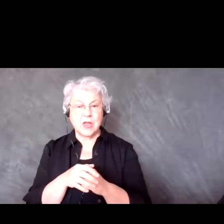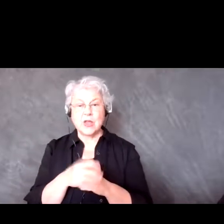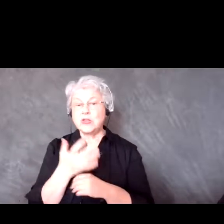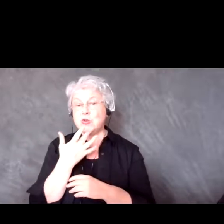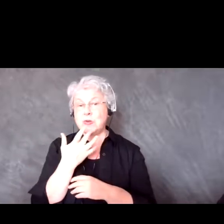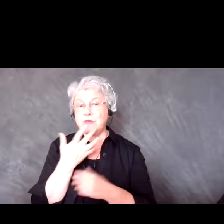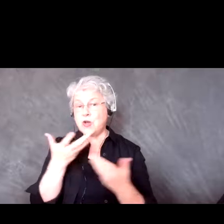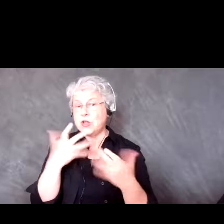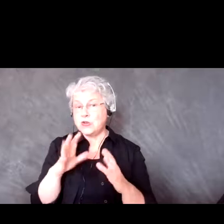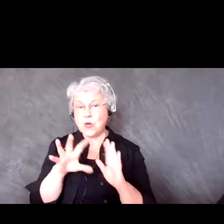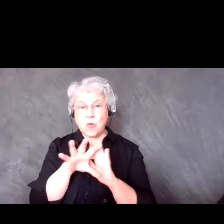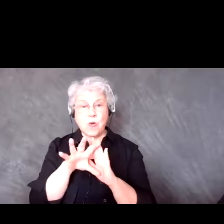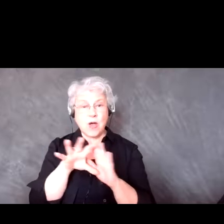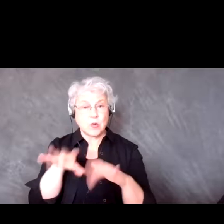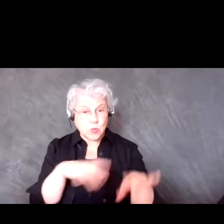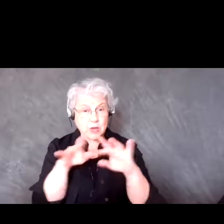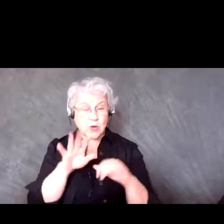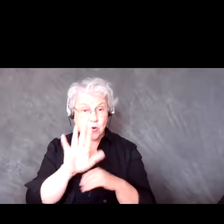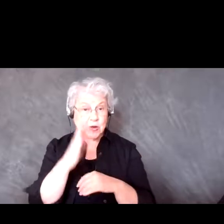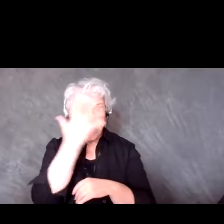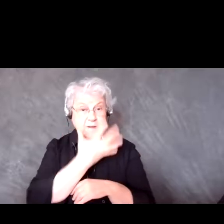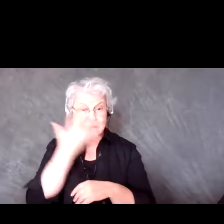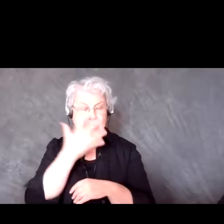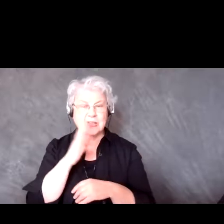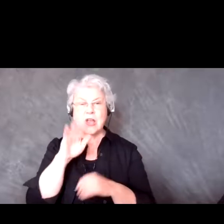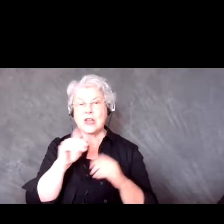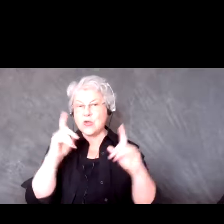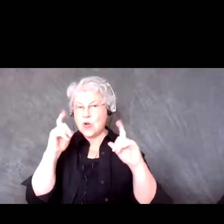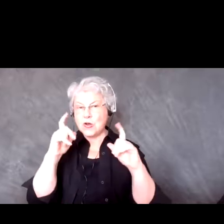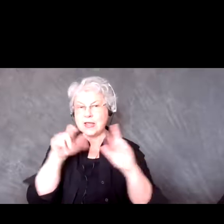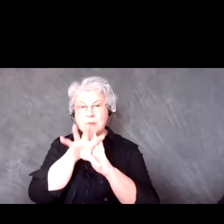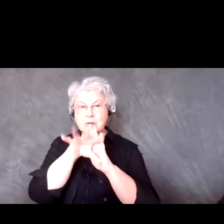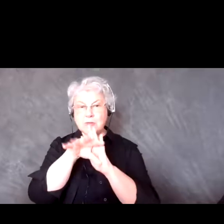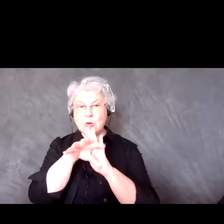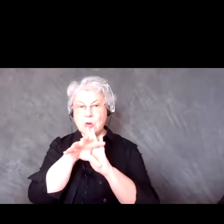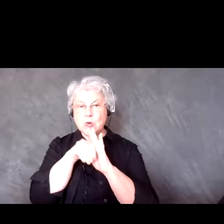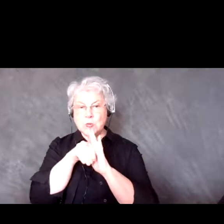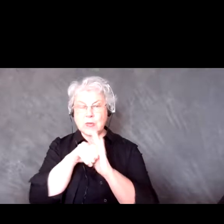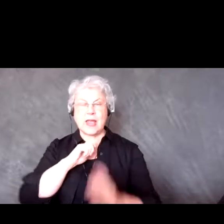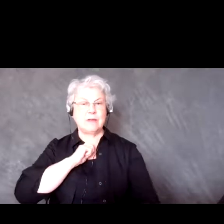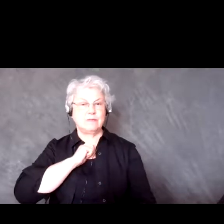be recorded, they can always turn off the camera and mute, but that is one of the biggest things.